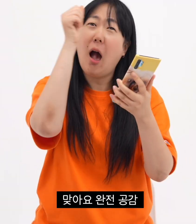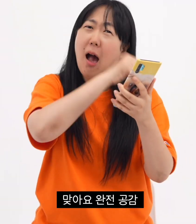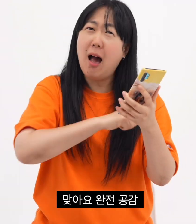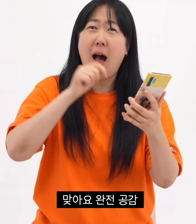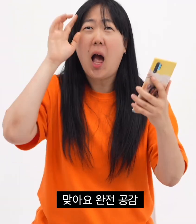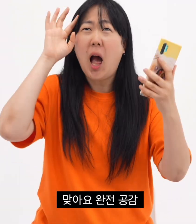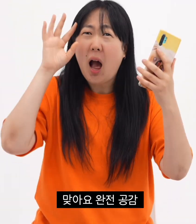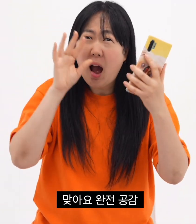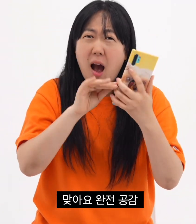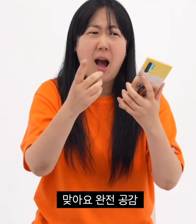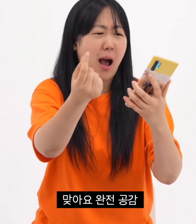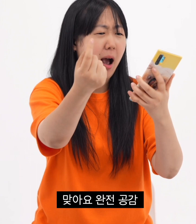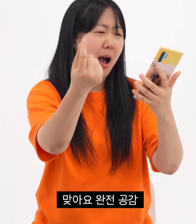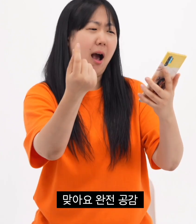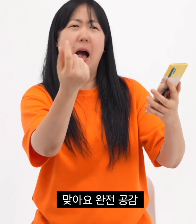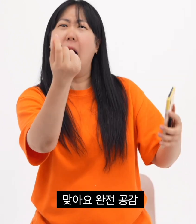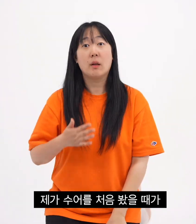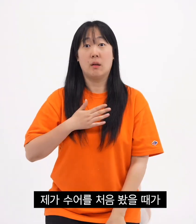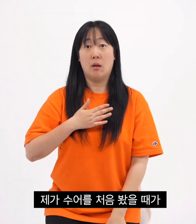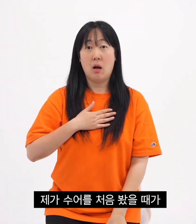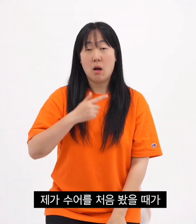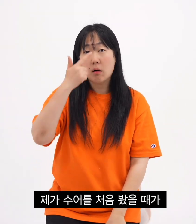That's right, completely agree